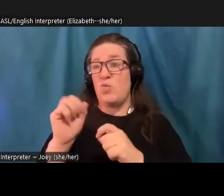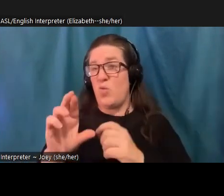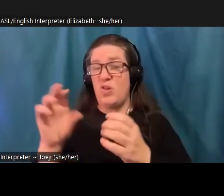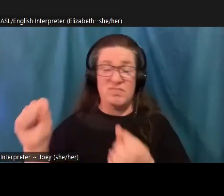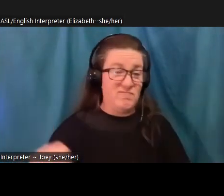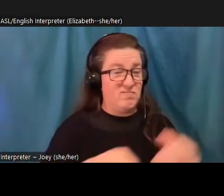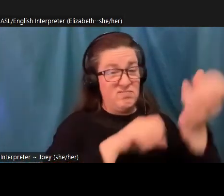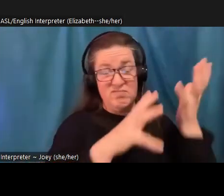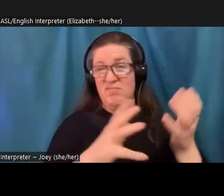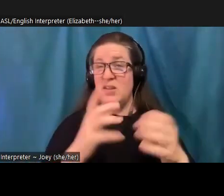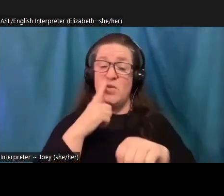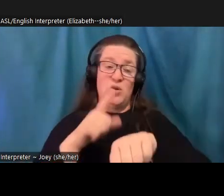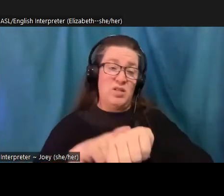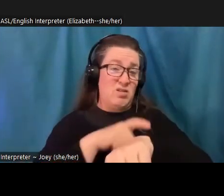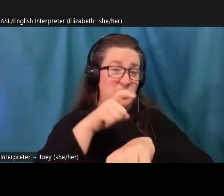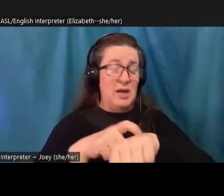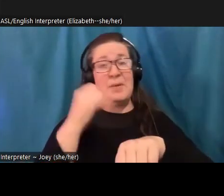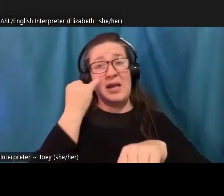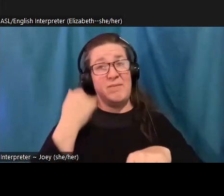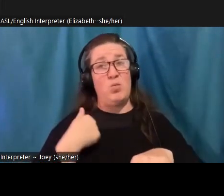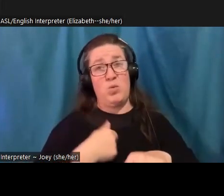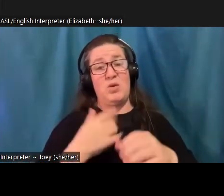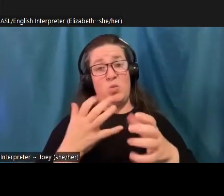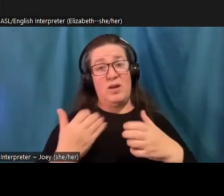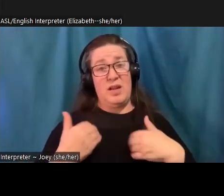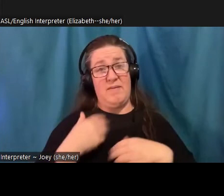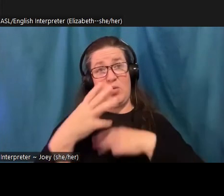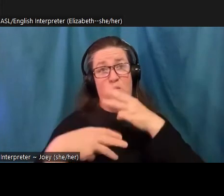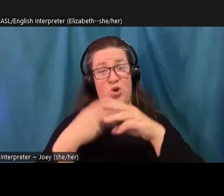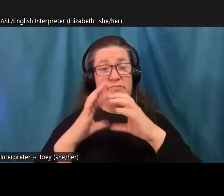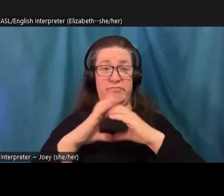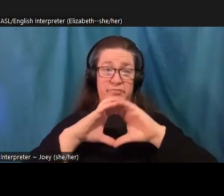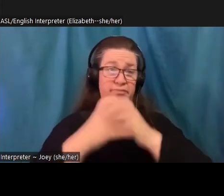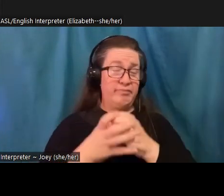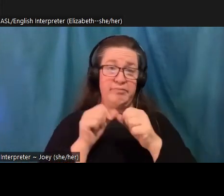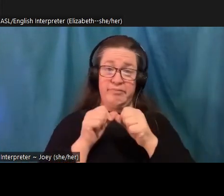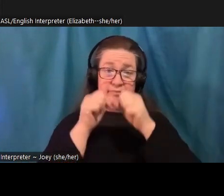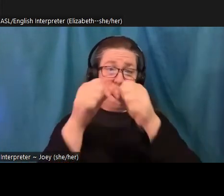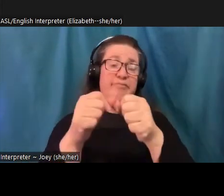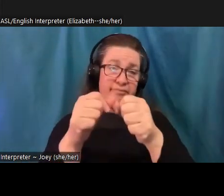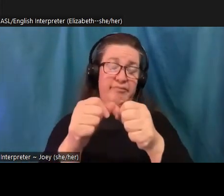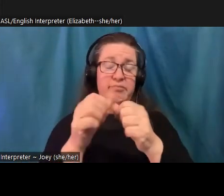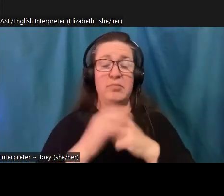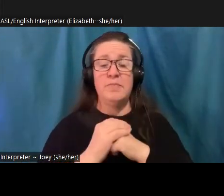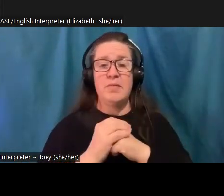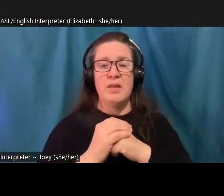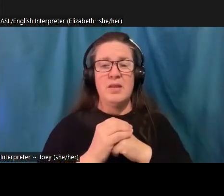if we're going to have a livable planet. But if we conceive of it on this huge kind of like, we have to bring down the entire